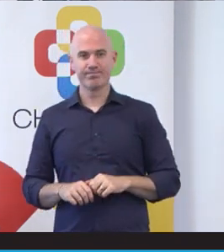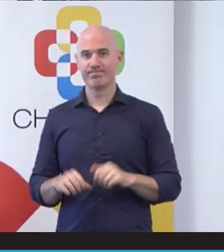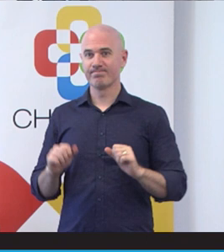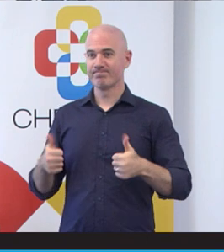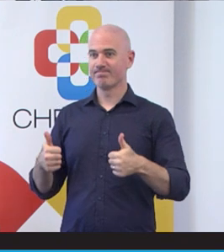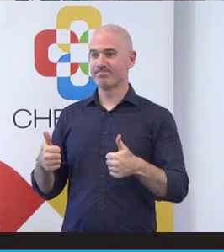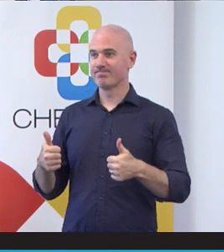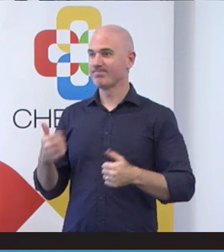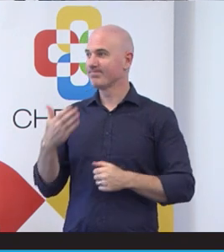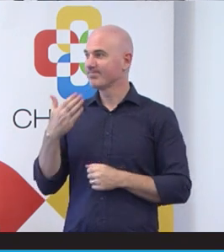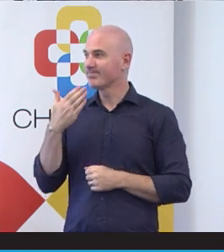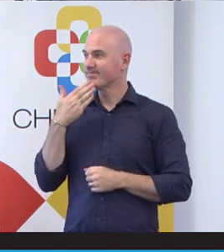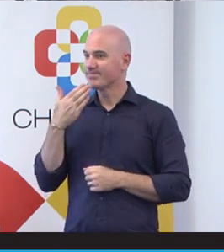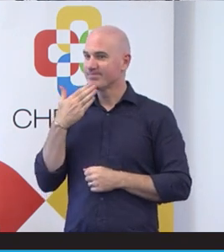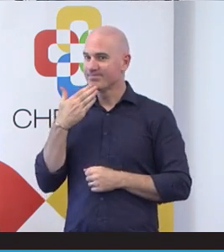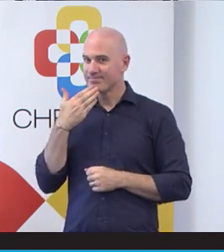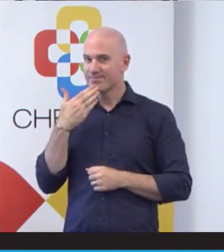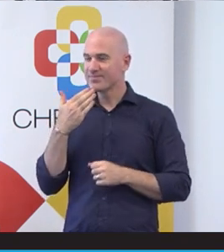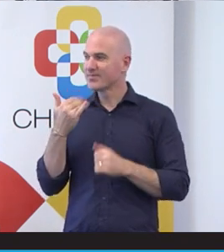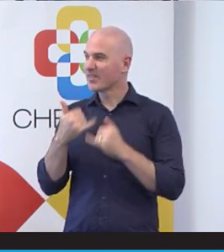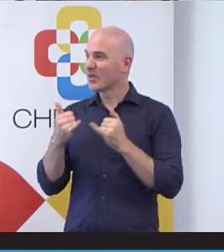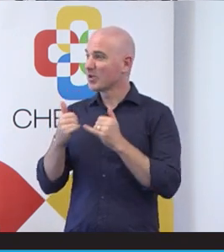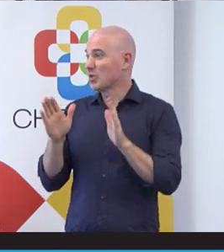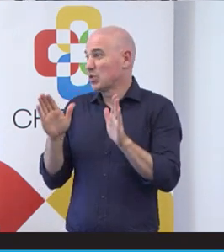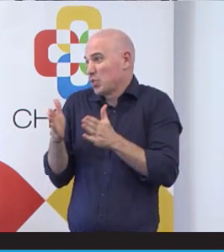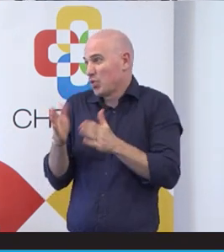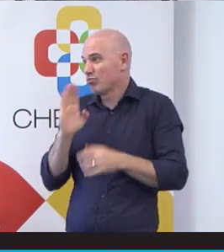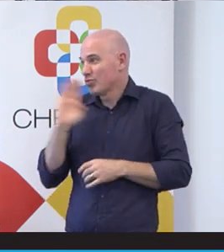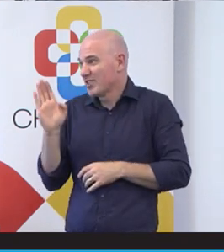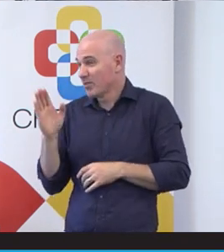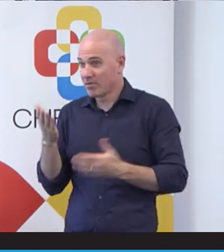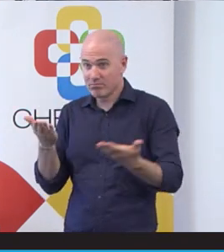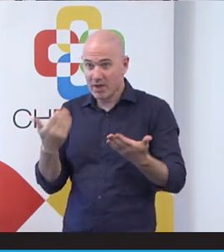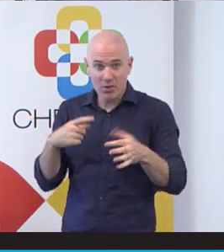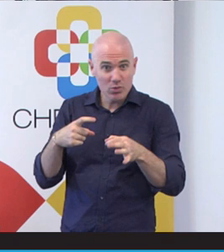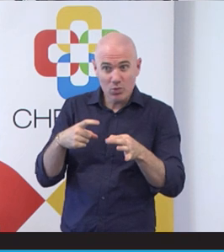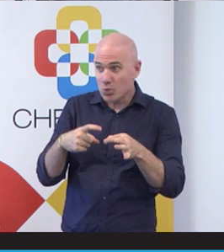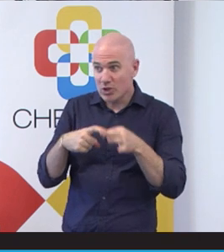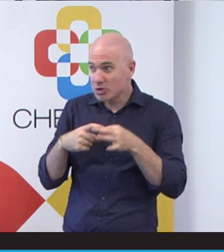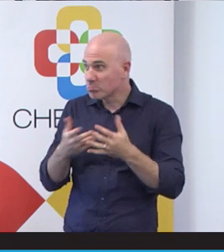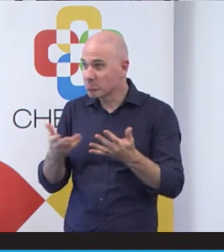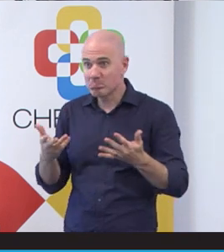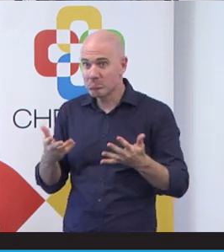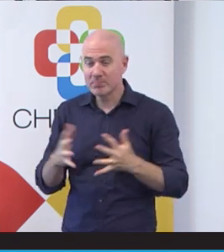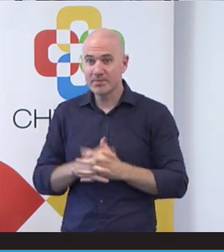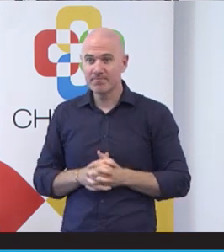It's just a short presentation, but I'm really glad to answer any questions that people have them online.